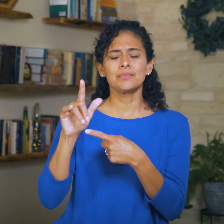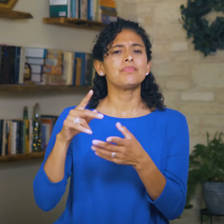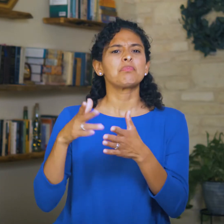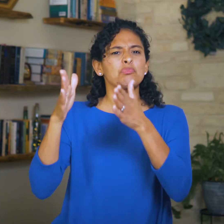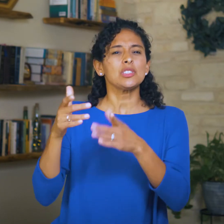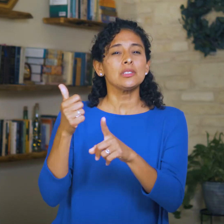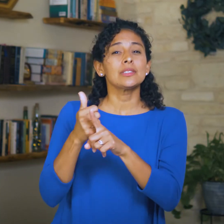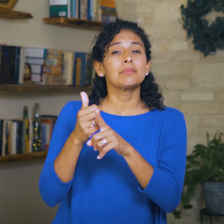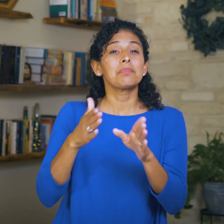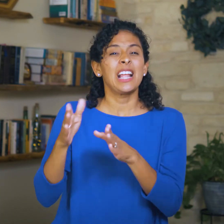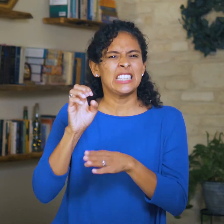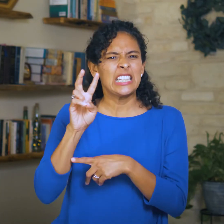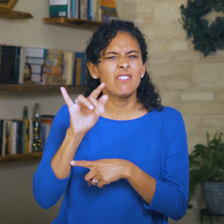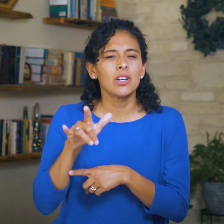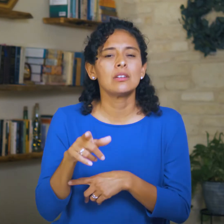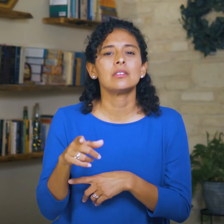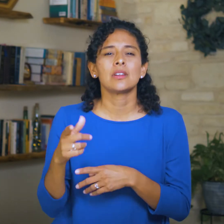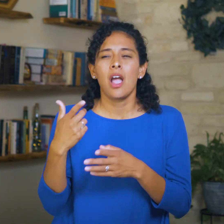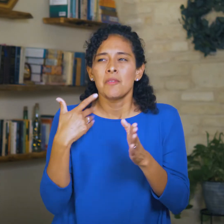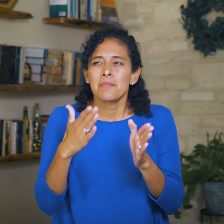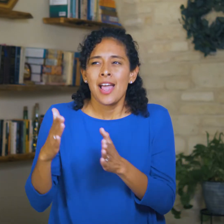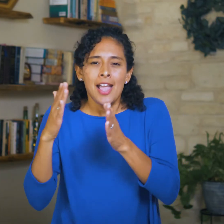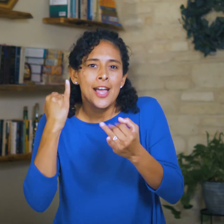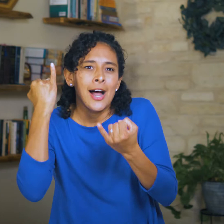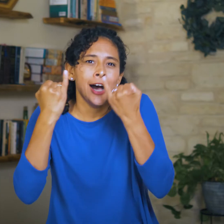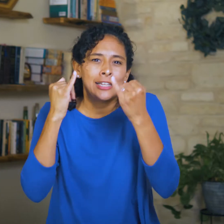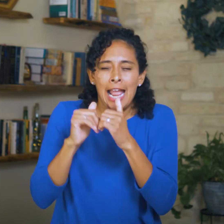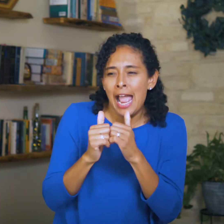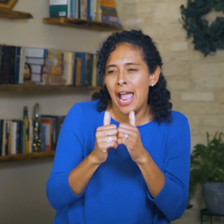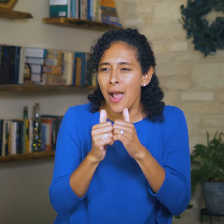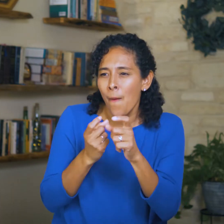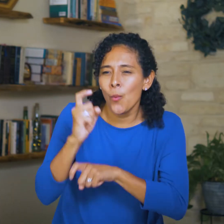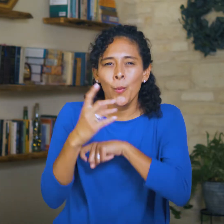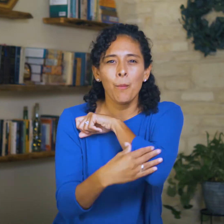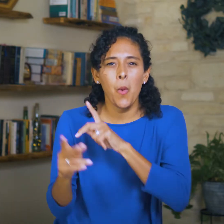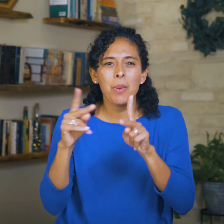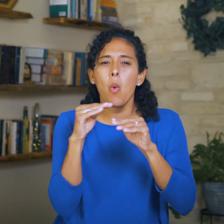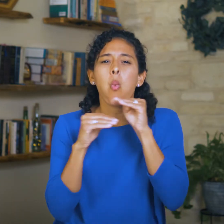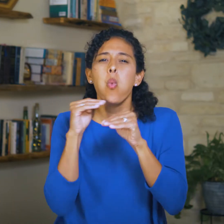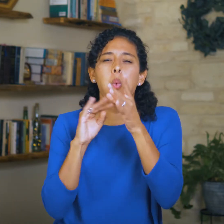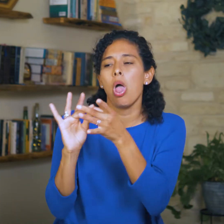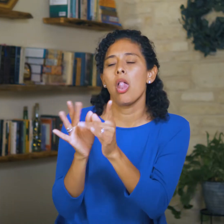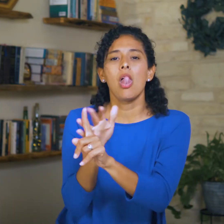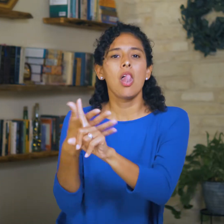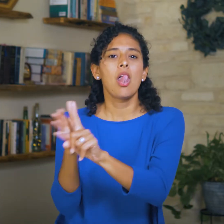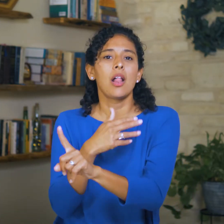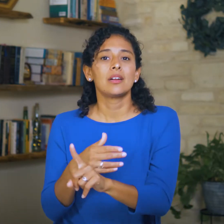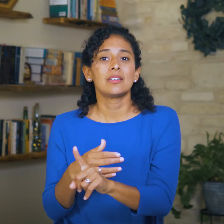“His devices are evil; he plans wicked schemes to ruin the poor with lying words,